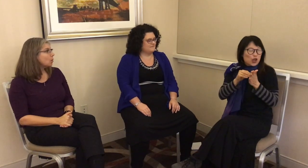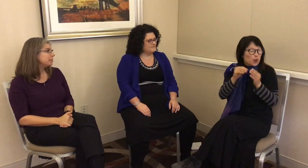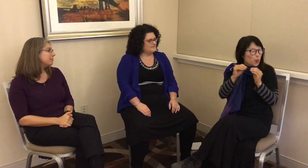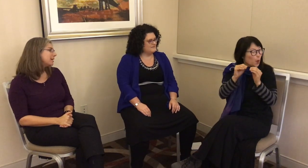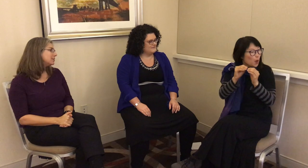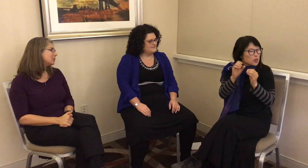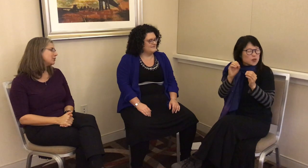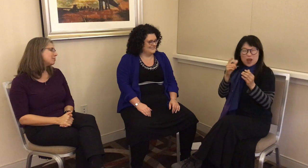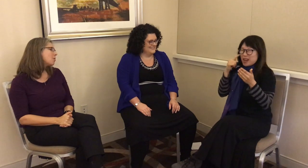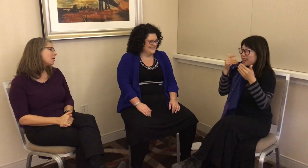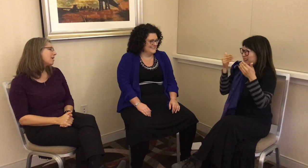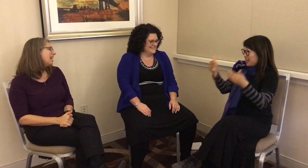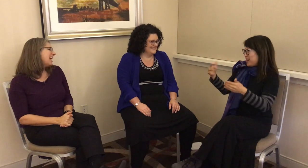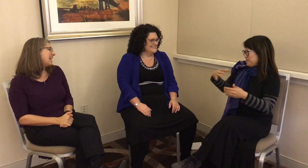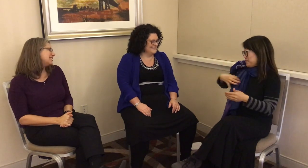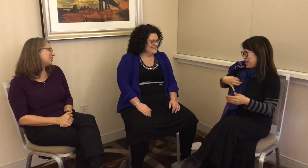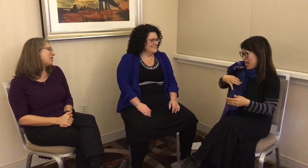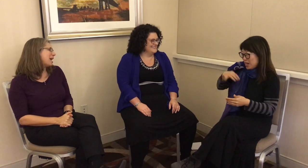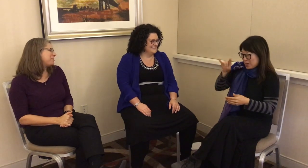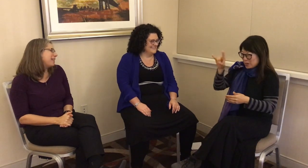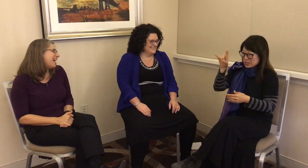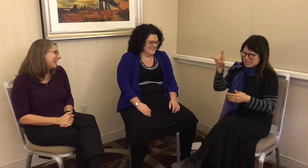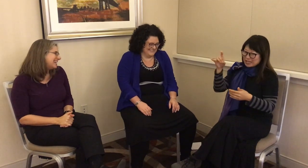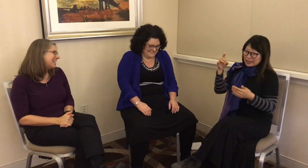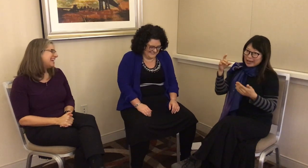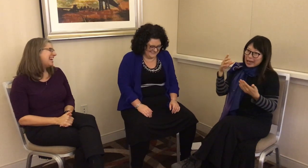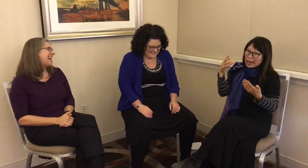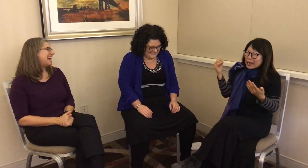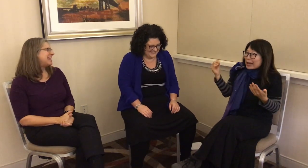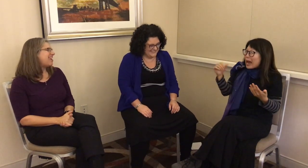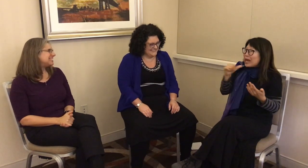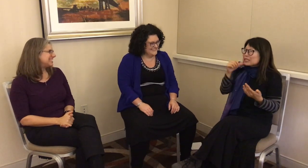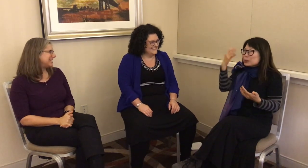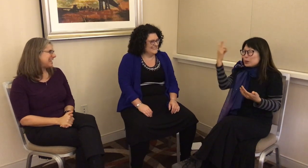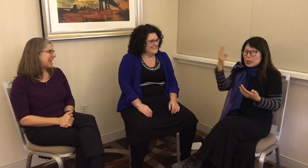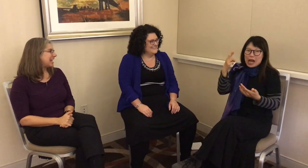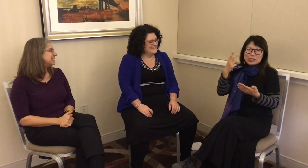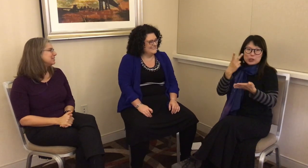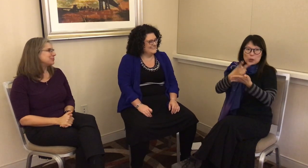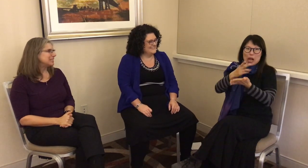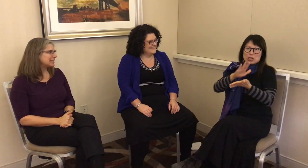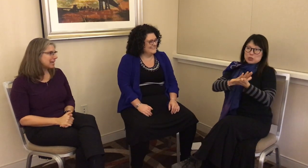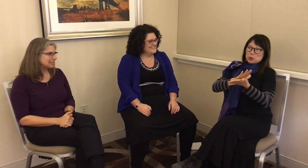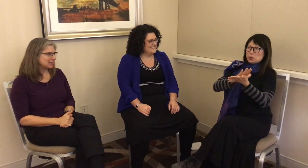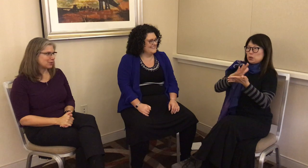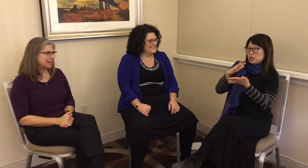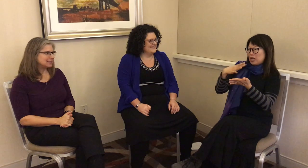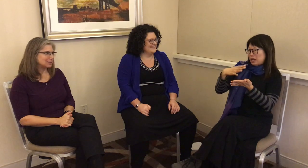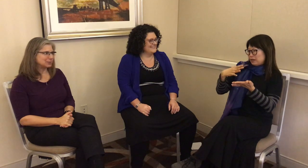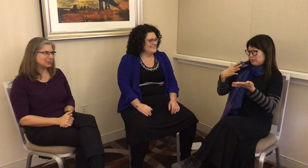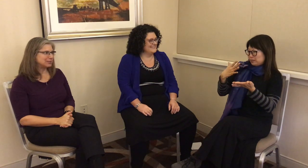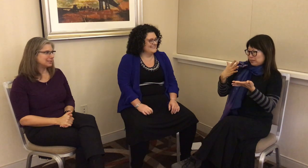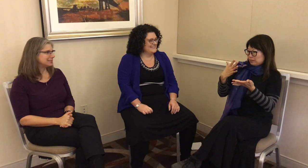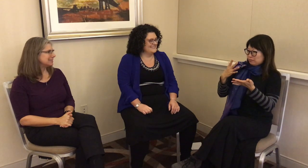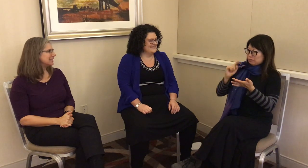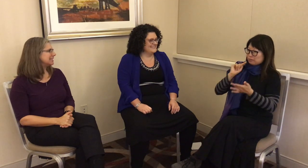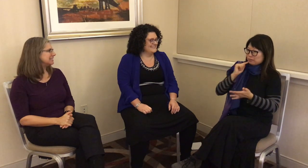it’d be fun to learn more.” So, I applied at Austin. I didn’t realise that grad school